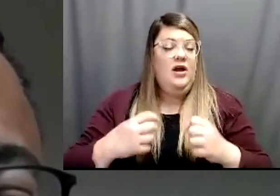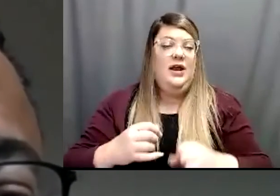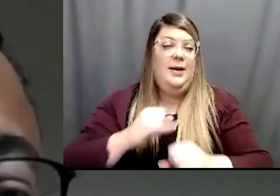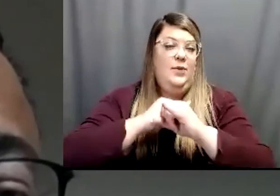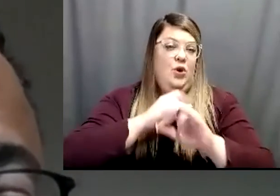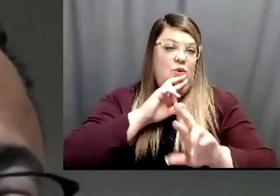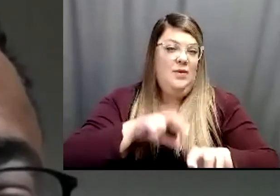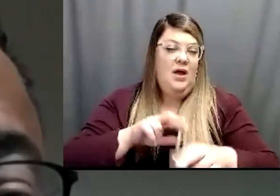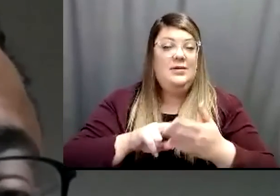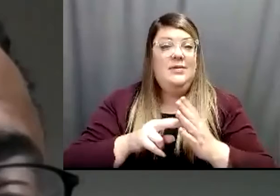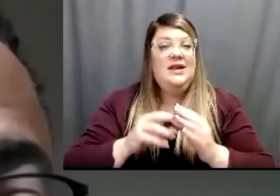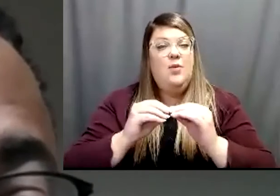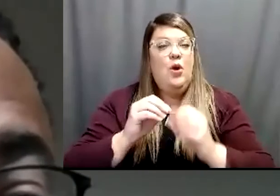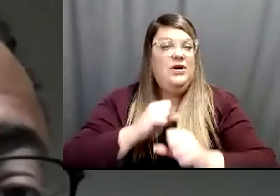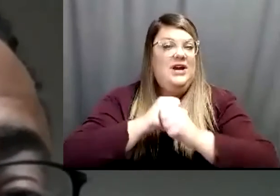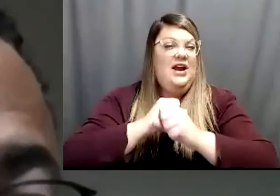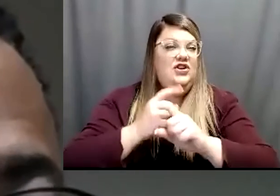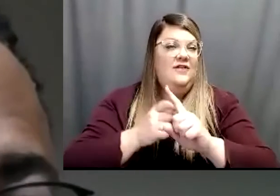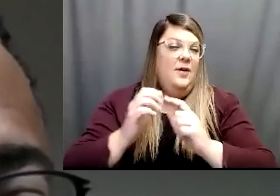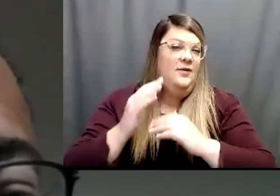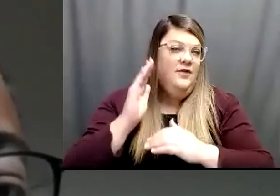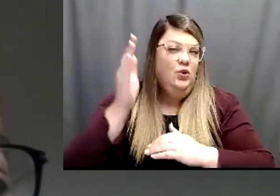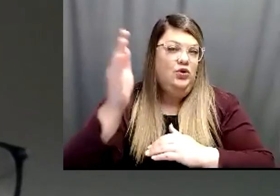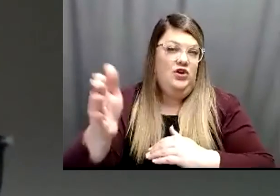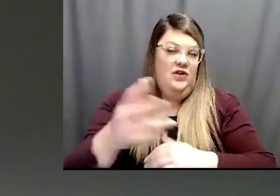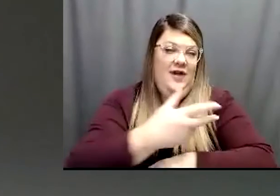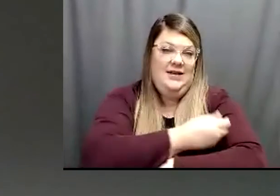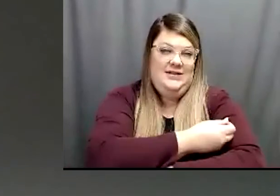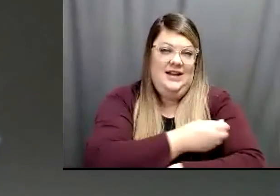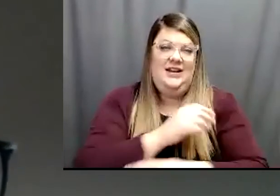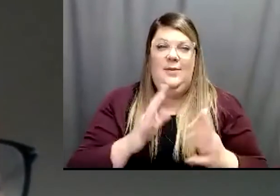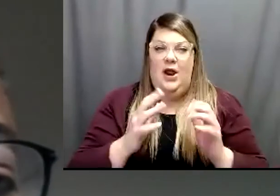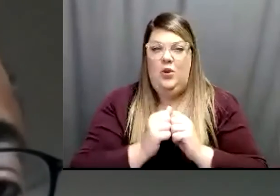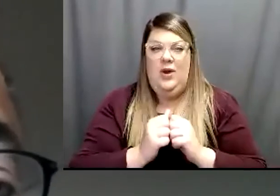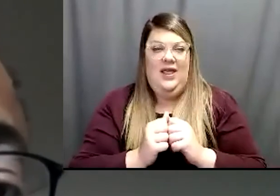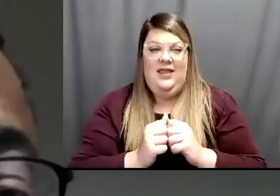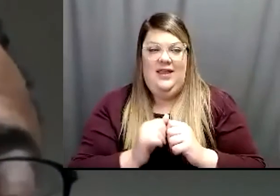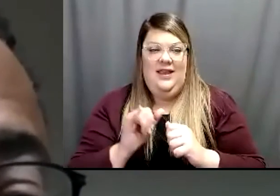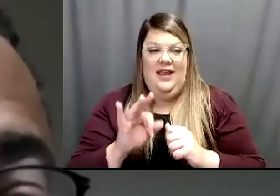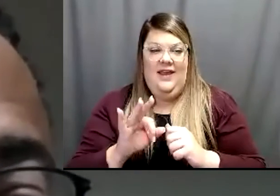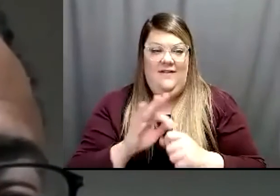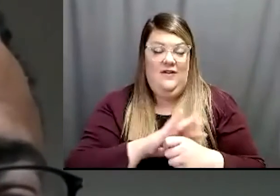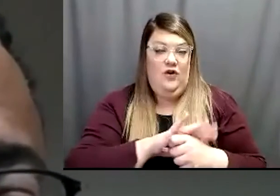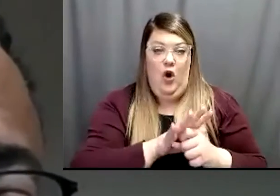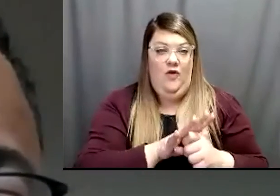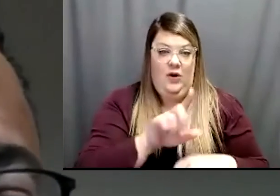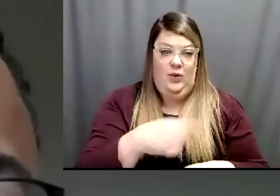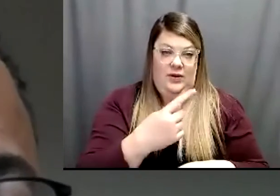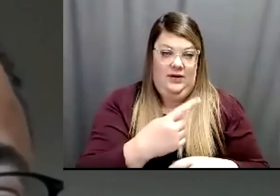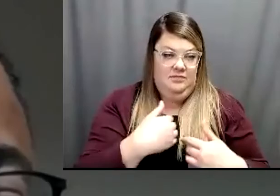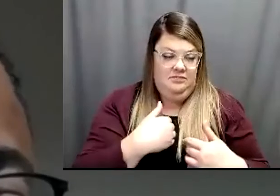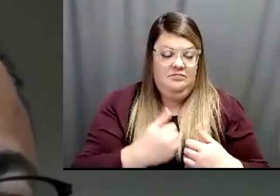from future disease with the vaccine versus if you have had COVID before. I'm sure that